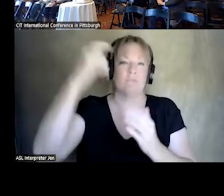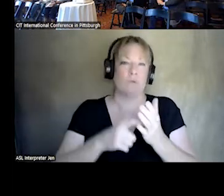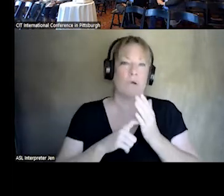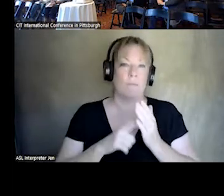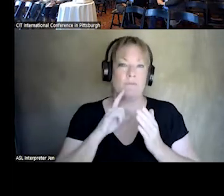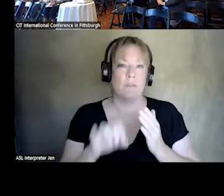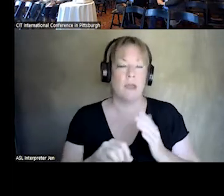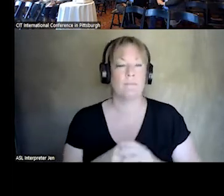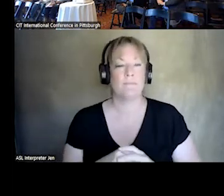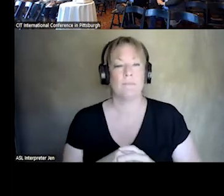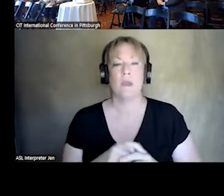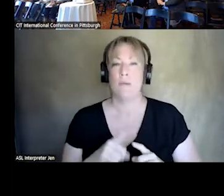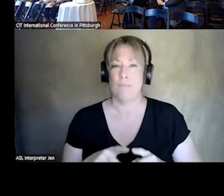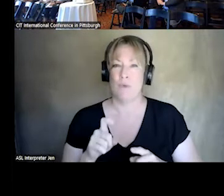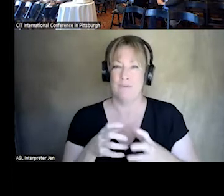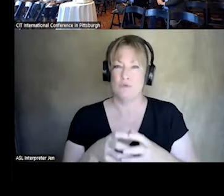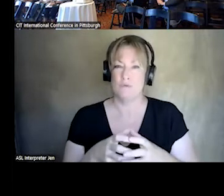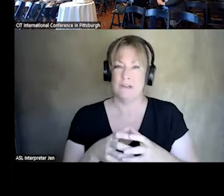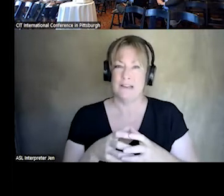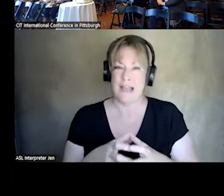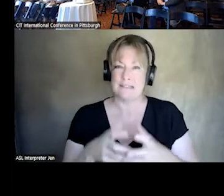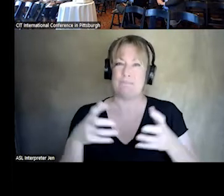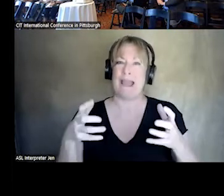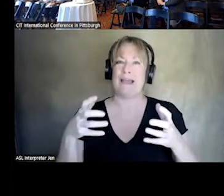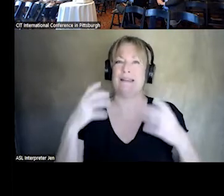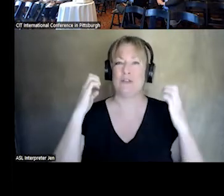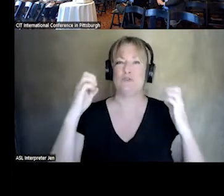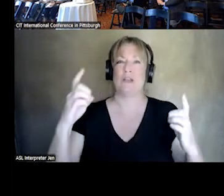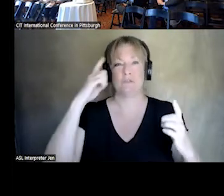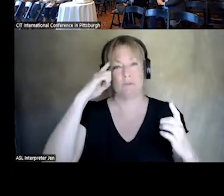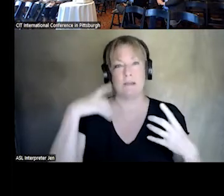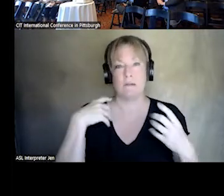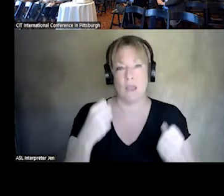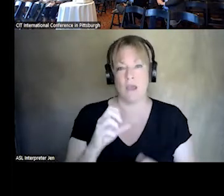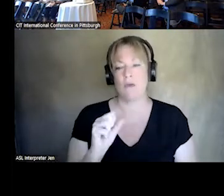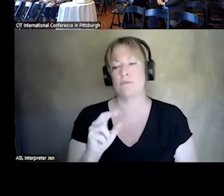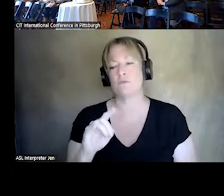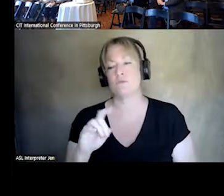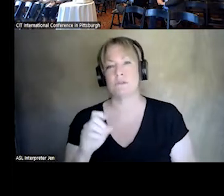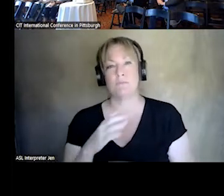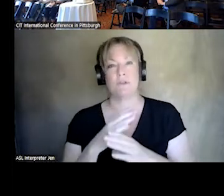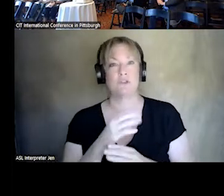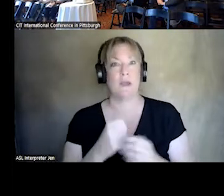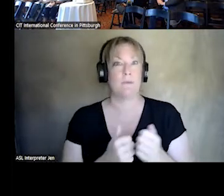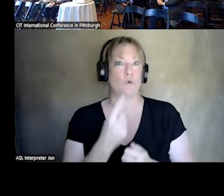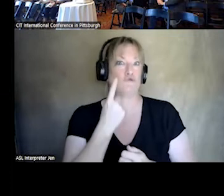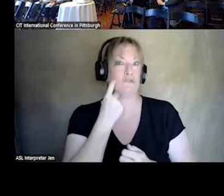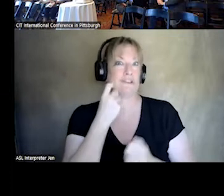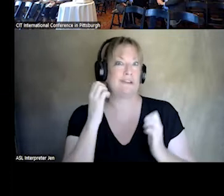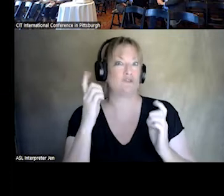WE NEED TO EXPAND OUR EDUCATION ON MENTAL HEALTH. ON SUICIDE PREVENTION. AND IN THE RECENT ITERATION OF EDUCATION STANDARDS WE DID THAT ACROSS